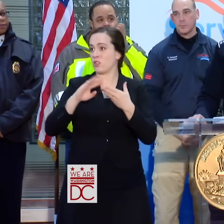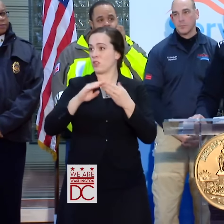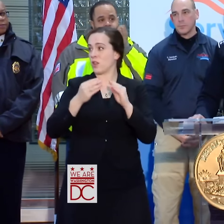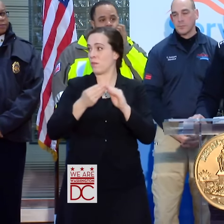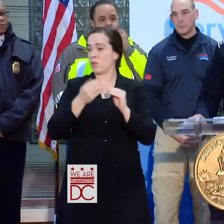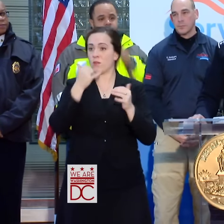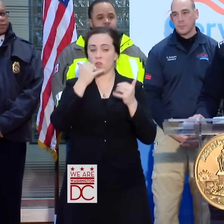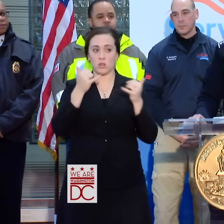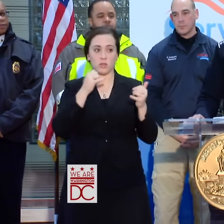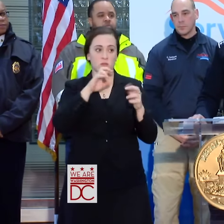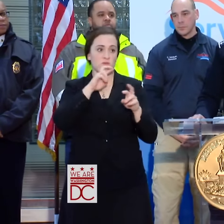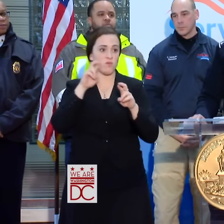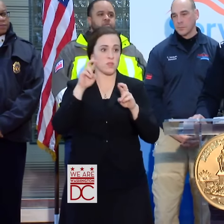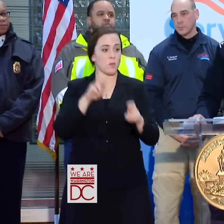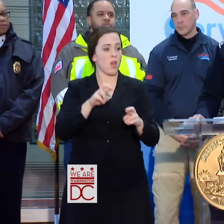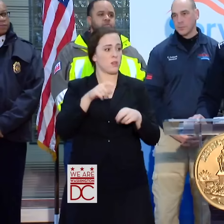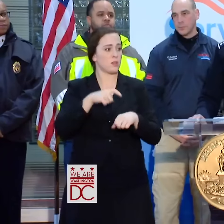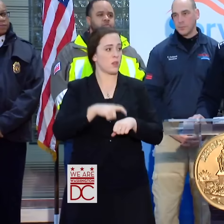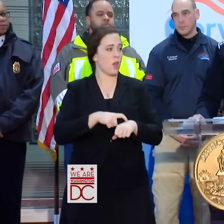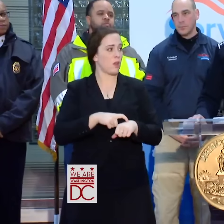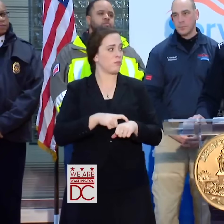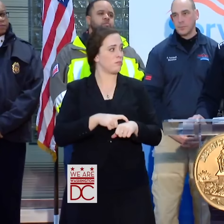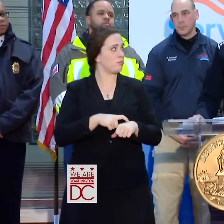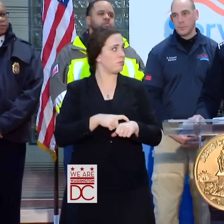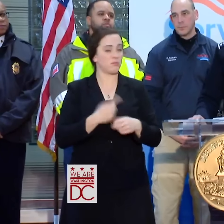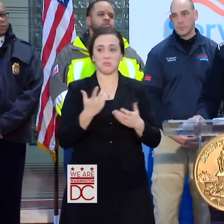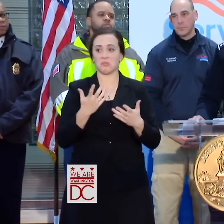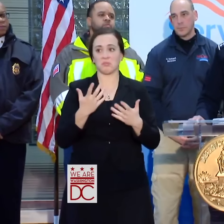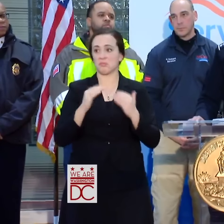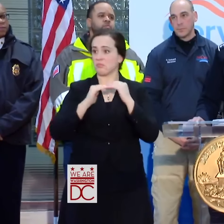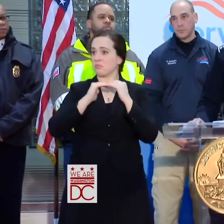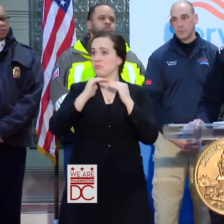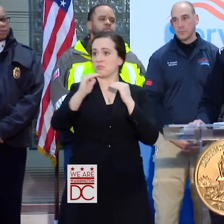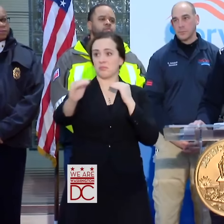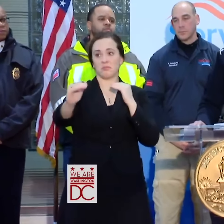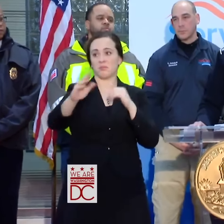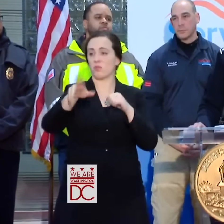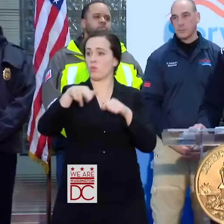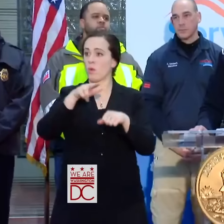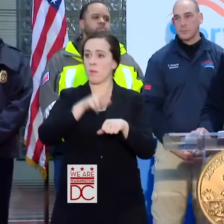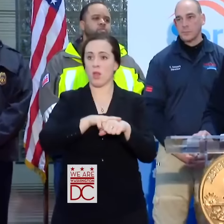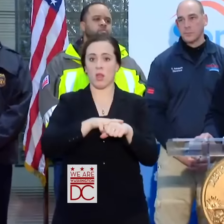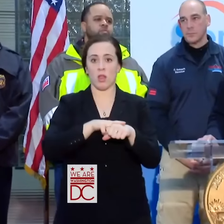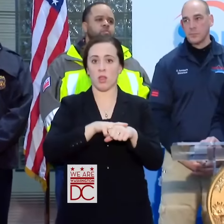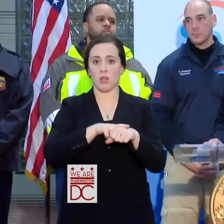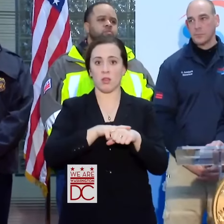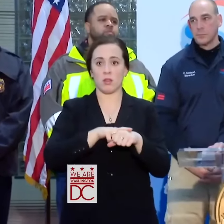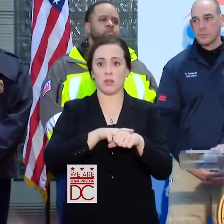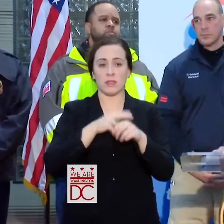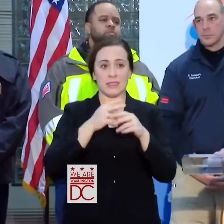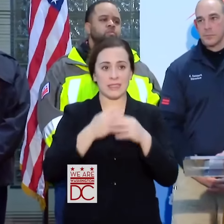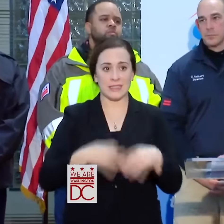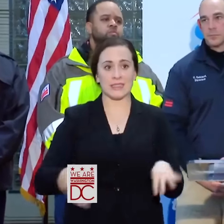OUR RESPONSE TIMES ARE BELIEVE IT OR NOT CONSISTENT WITH WHAT THEY NORMALLY ARE. I THINK THE SIGNIFICANT DROP-OFF IN THE NUMBER OF CALLS HELPS US